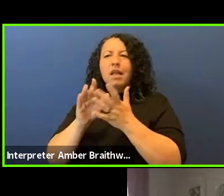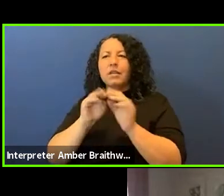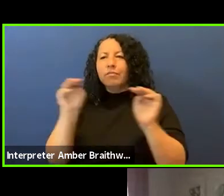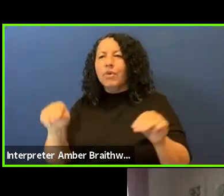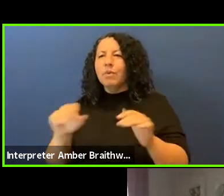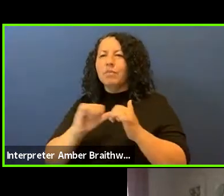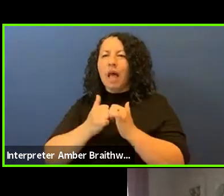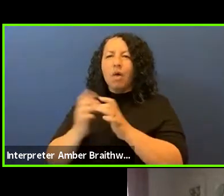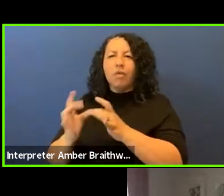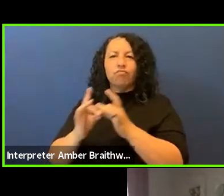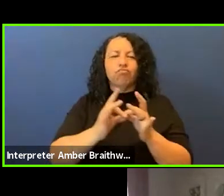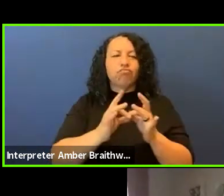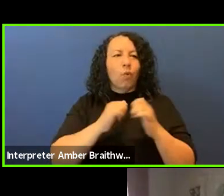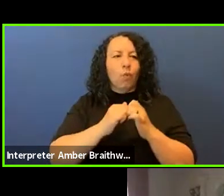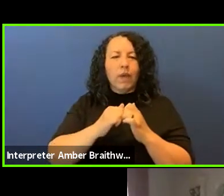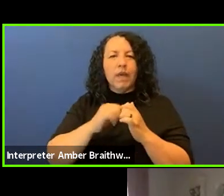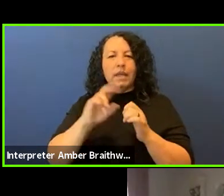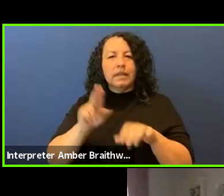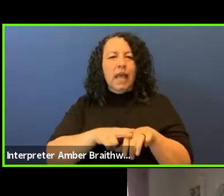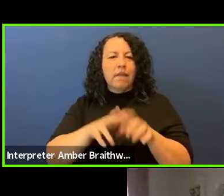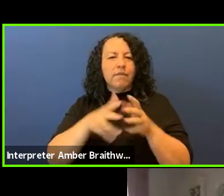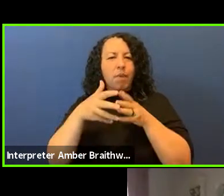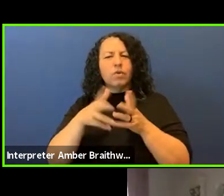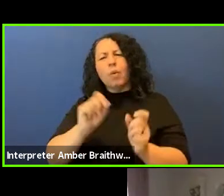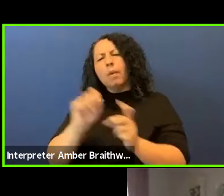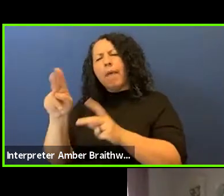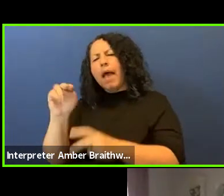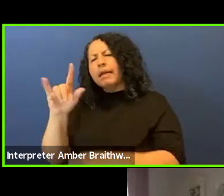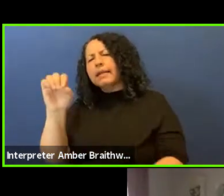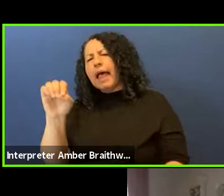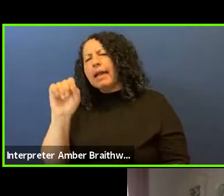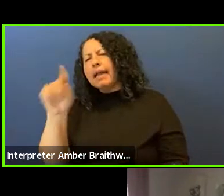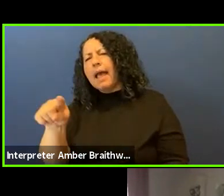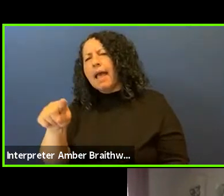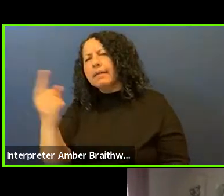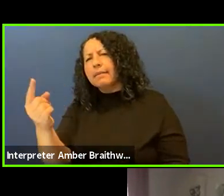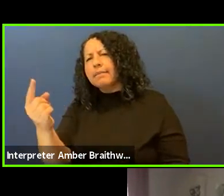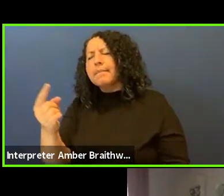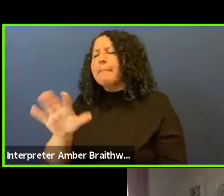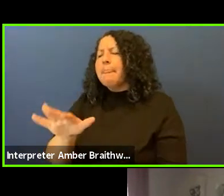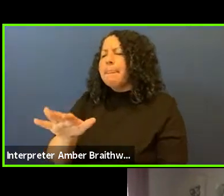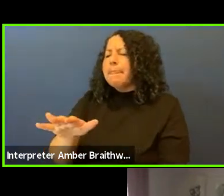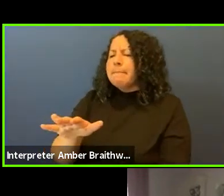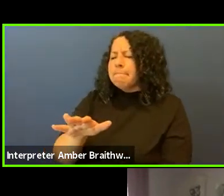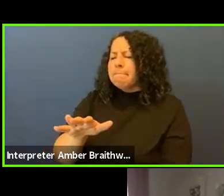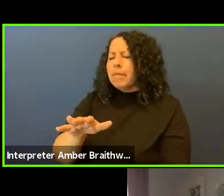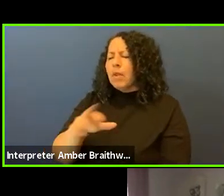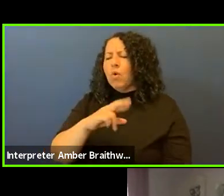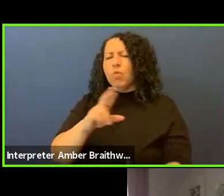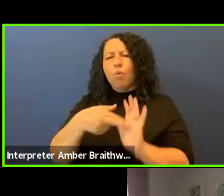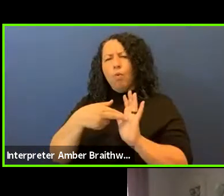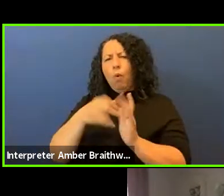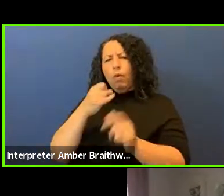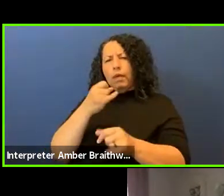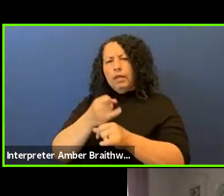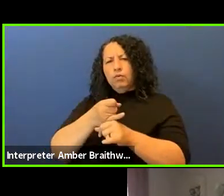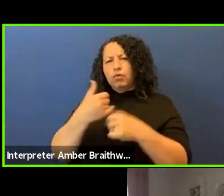I want to go back to Natalie and ask a question about the role that institutions have currently in the social